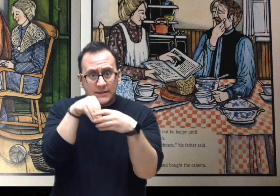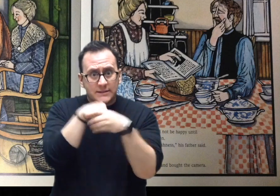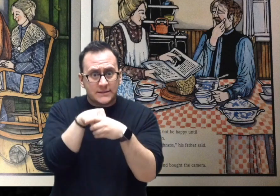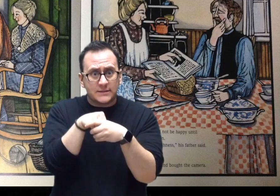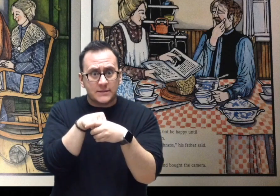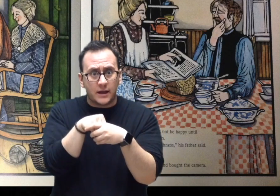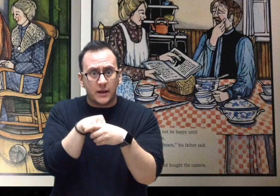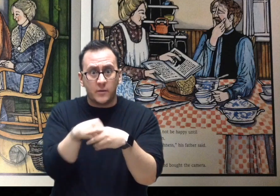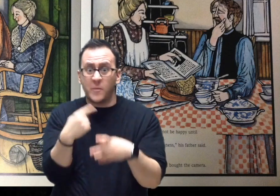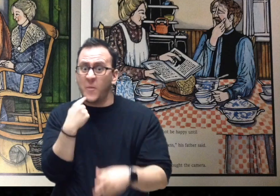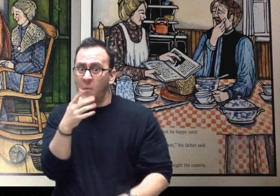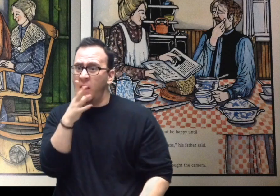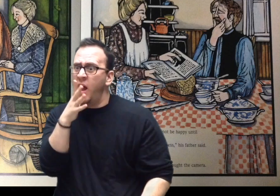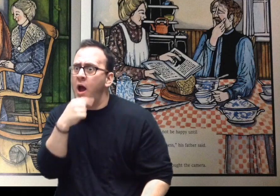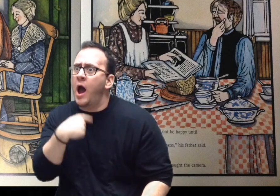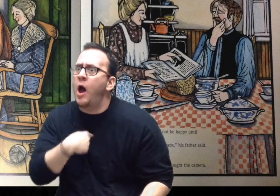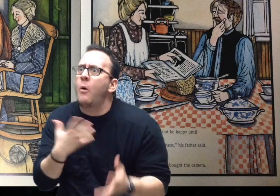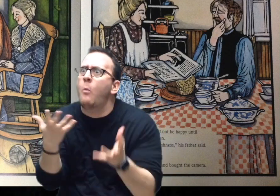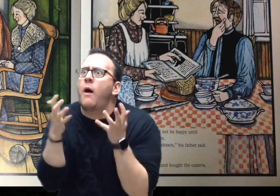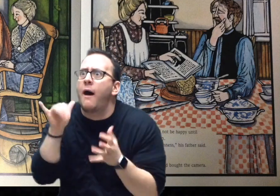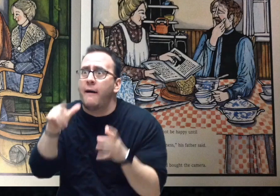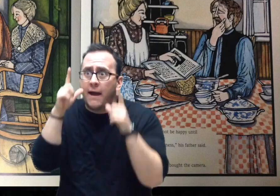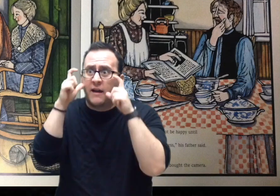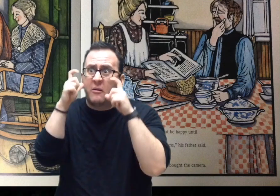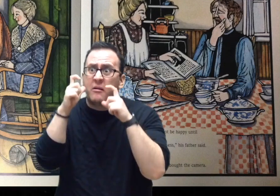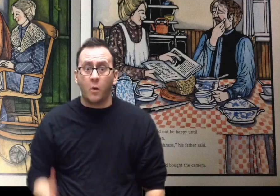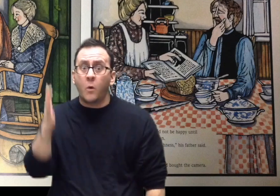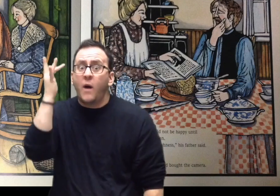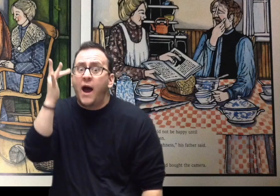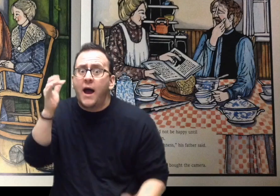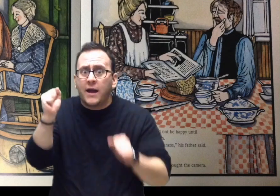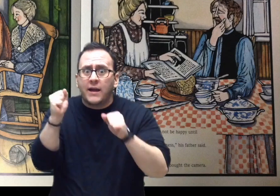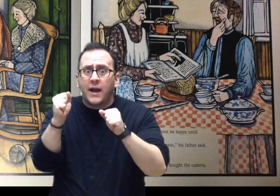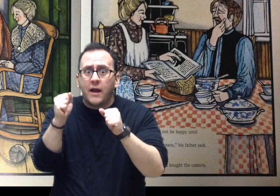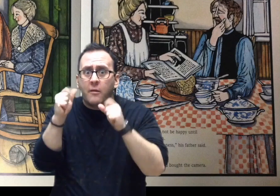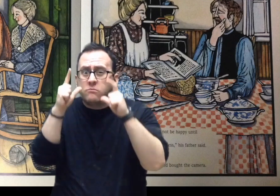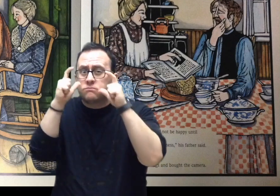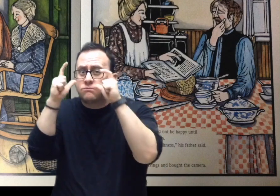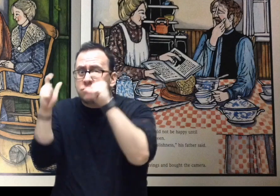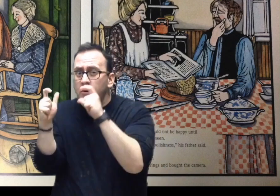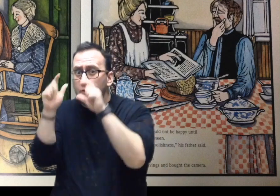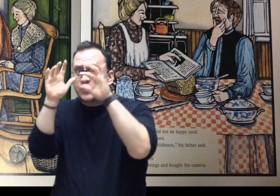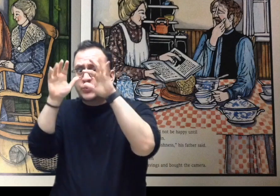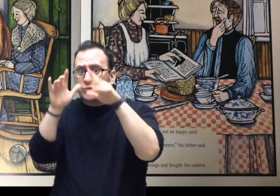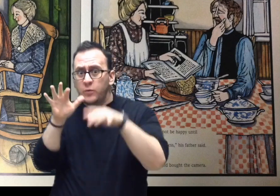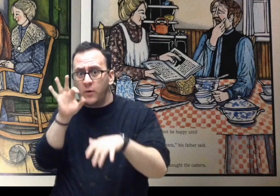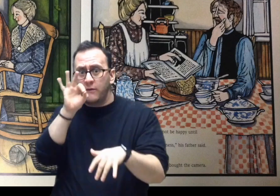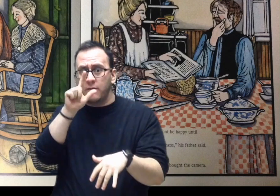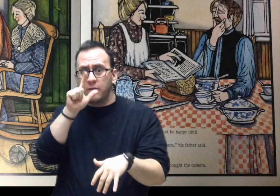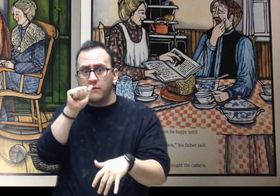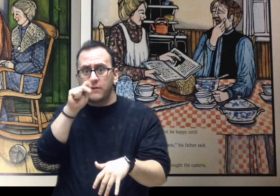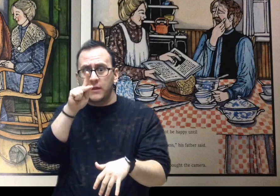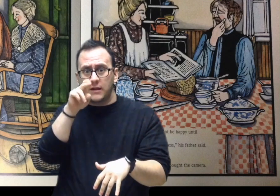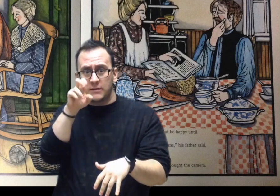“If I had that camera I could photograph snowflakes,” he told his mother. Willie’s mother knew he would not be happy until he could share what he had seen.